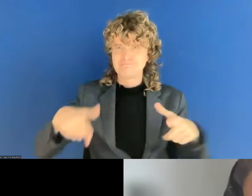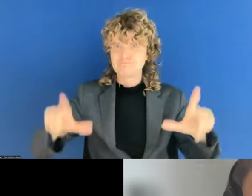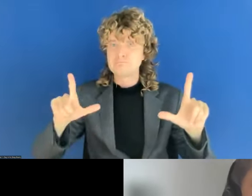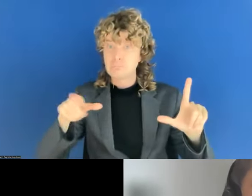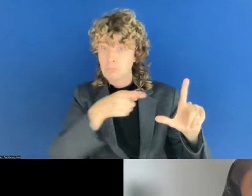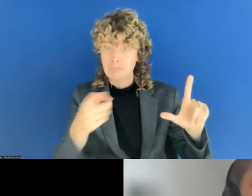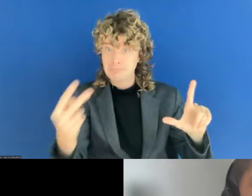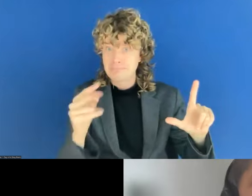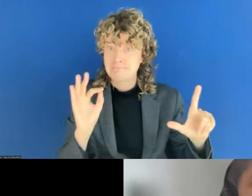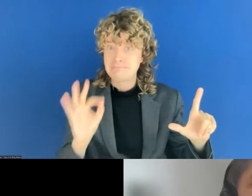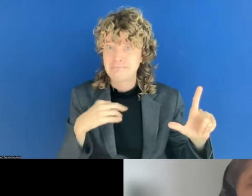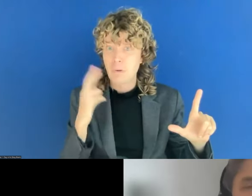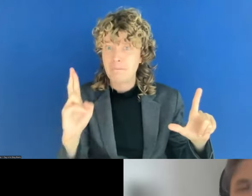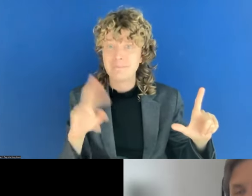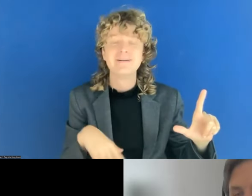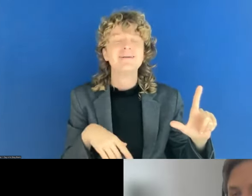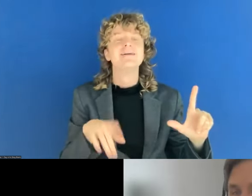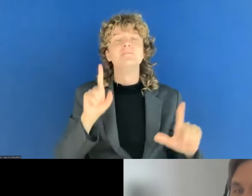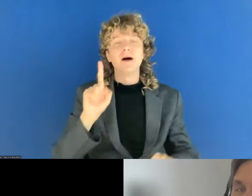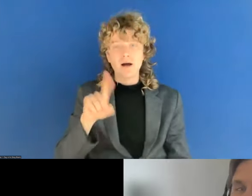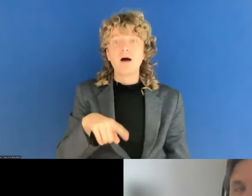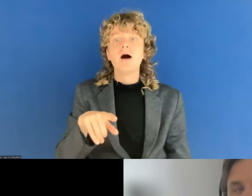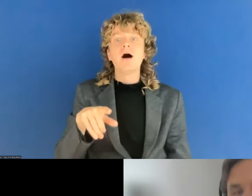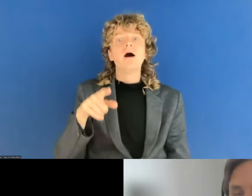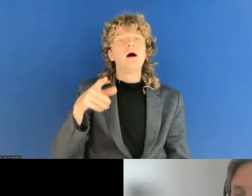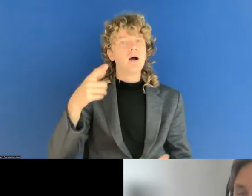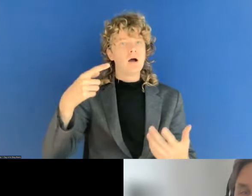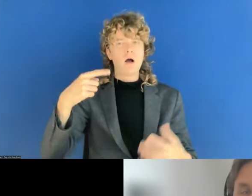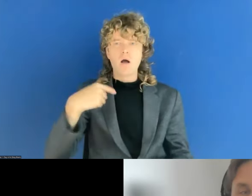What I wanted to say is that perhaps we in Germany just think about to put